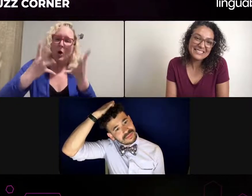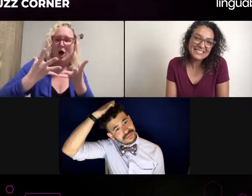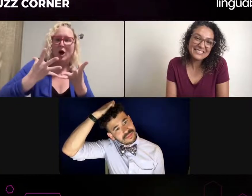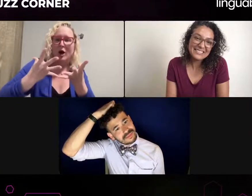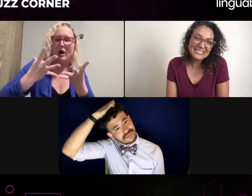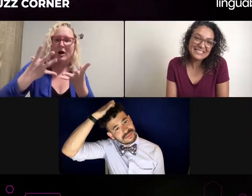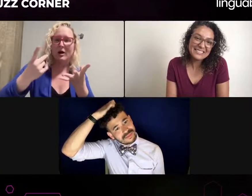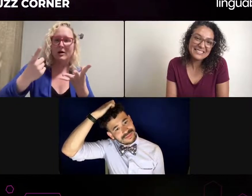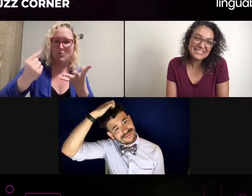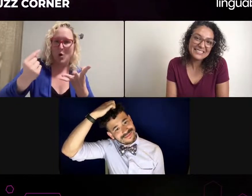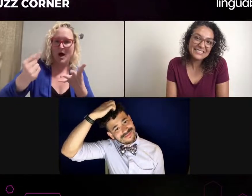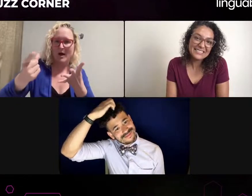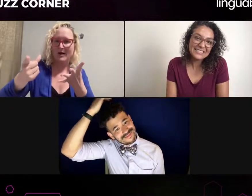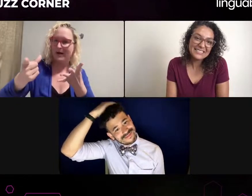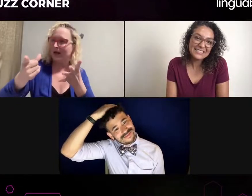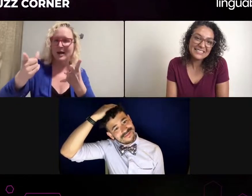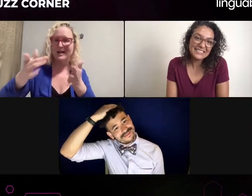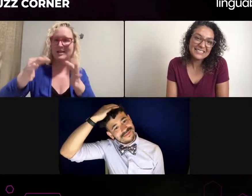completely different worlds, different in their own way.